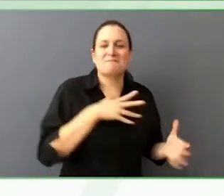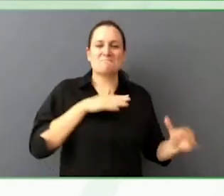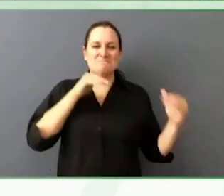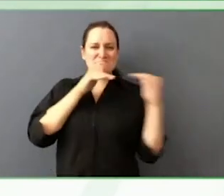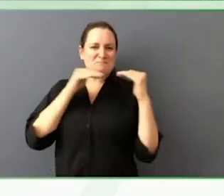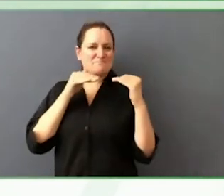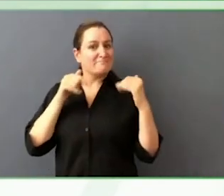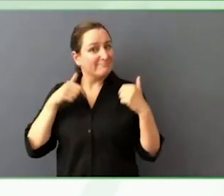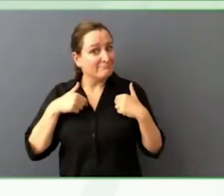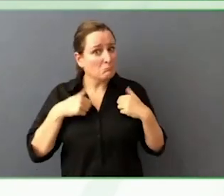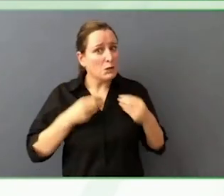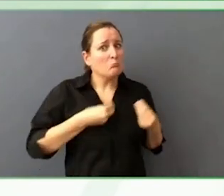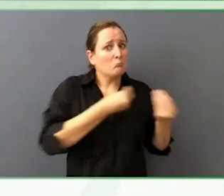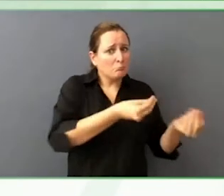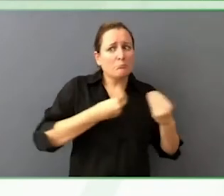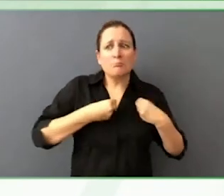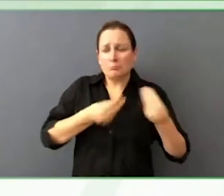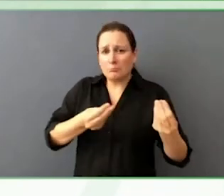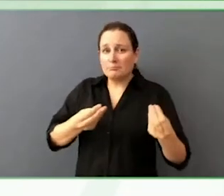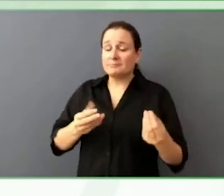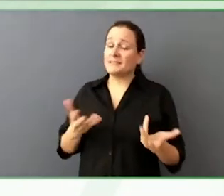The interpersonal stuff, totally, I'm happy to do that with people.